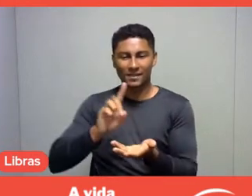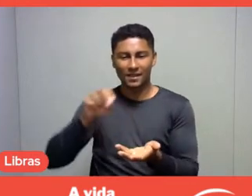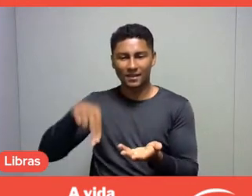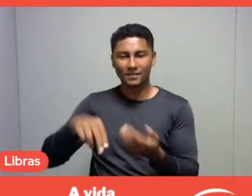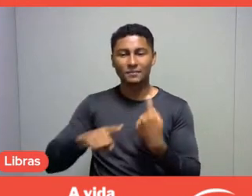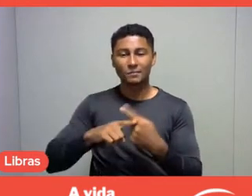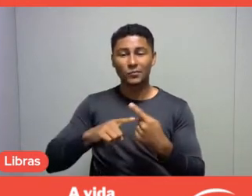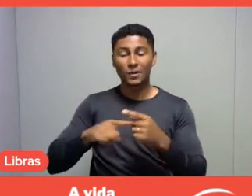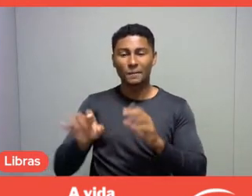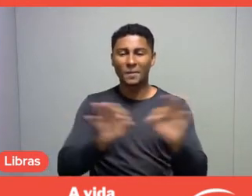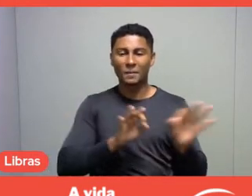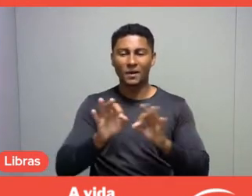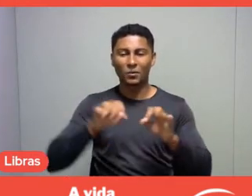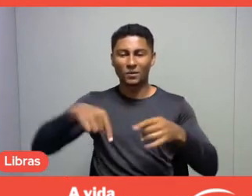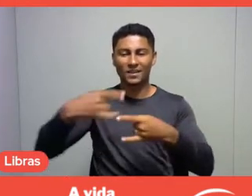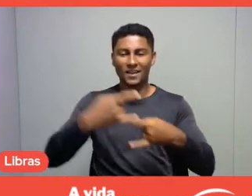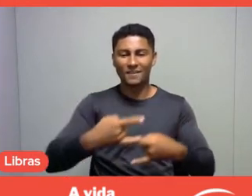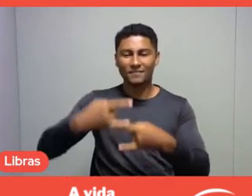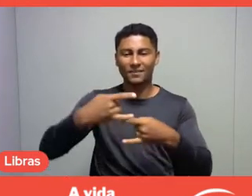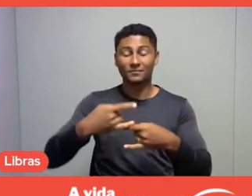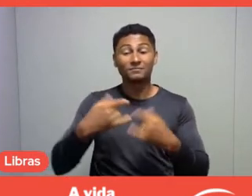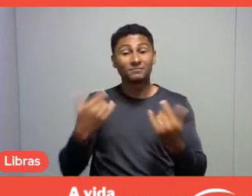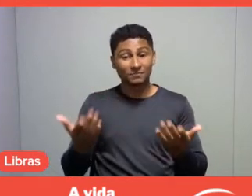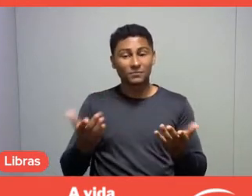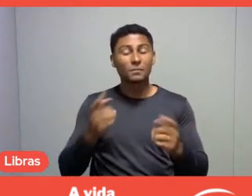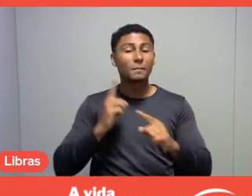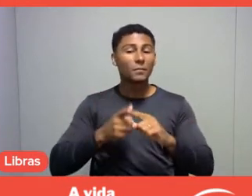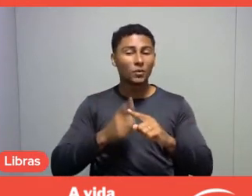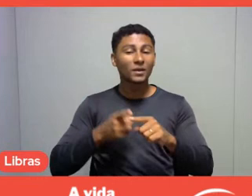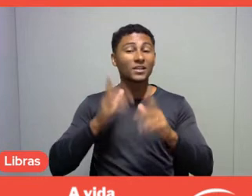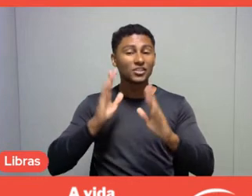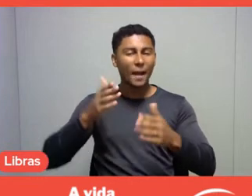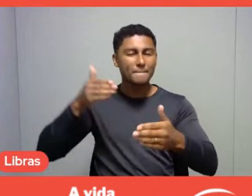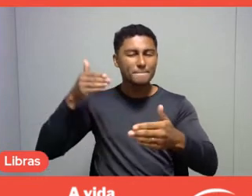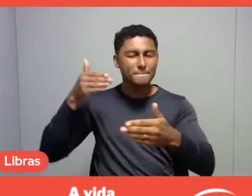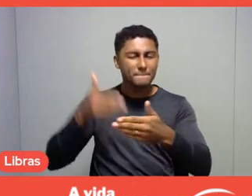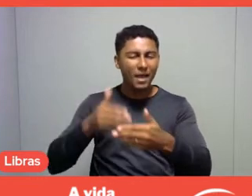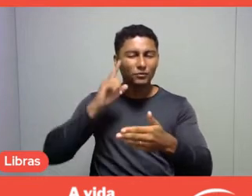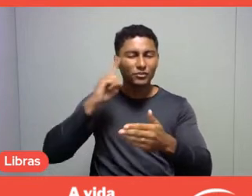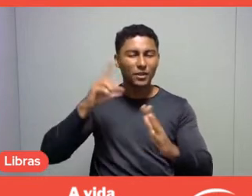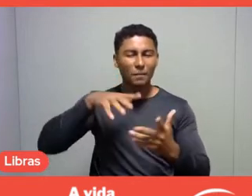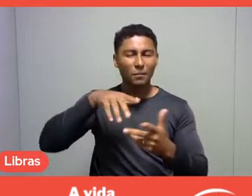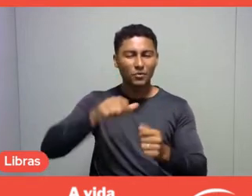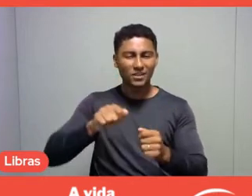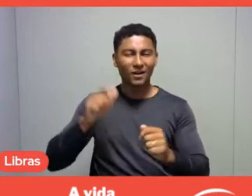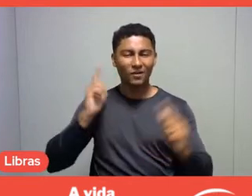which is a preparation, as Márcia highlighted, for World Leisure Day, which we celebrate on the 16th.